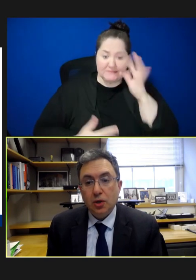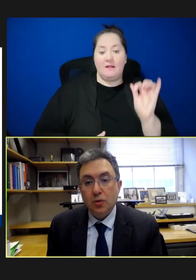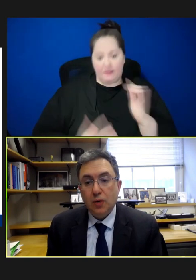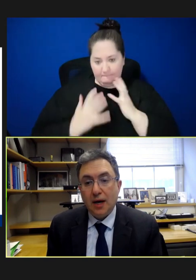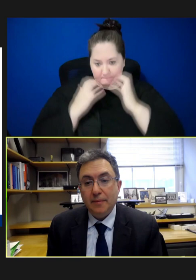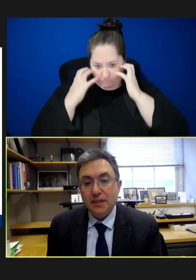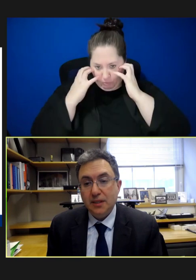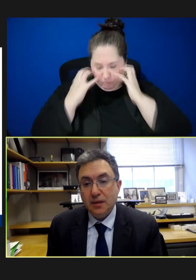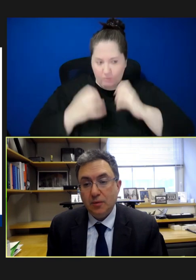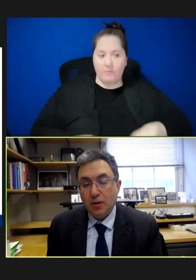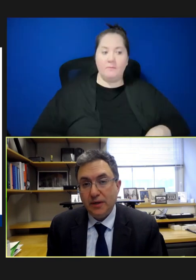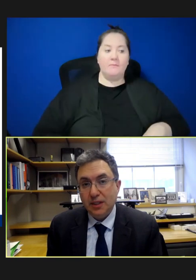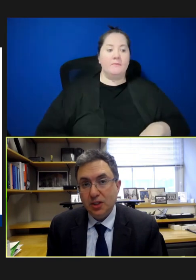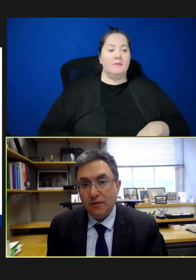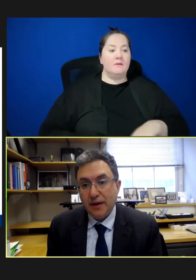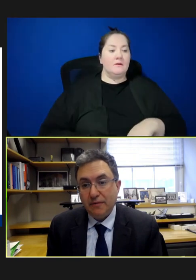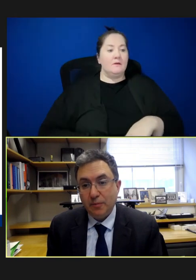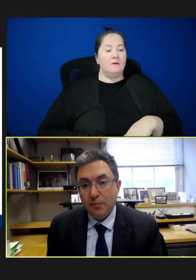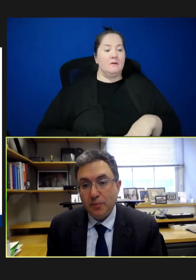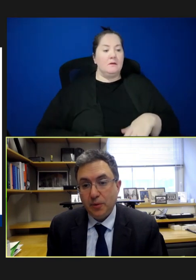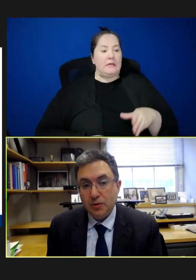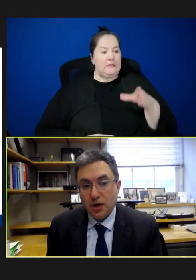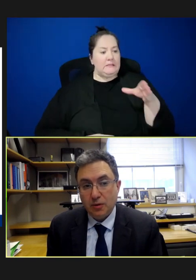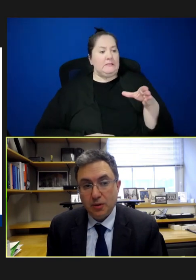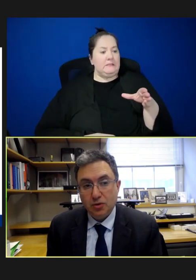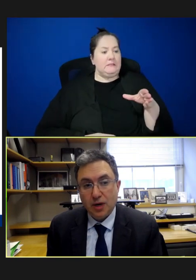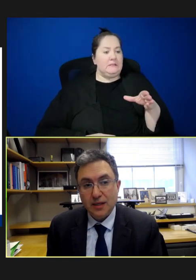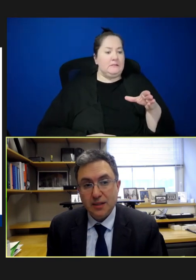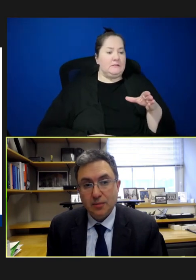So, this is a recent survey from Pew Charitable Trusts,